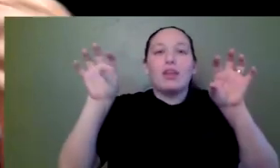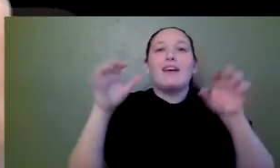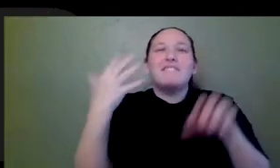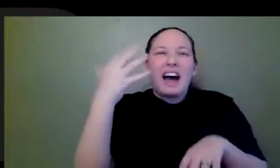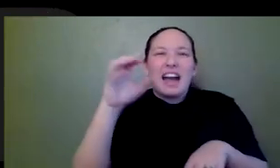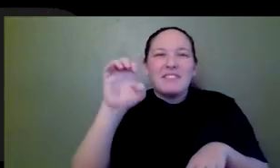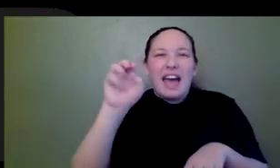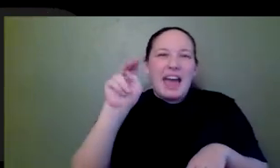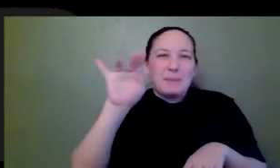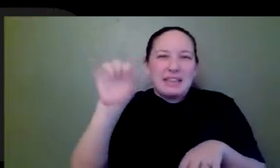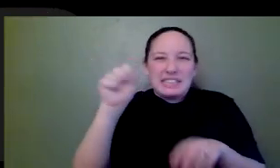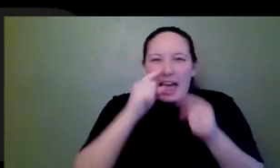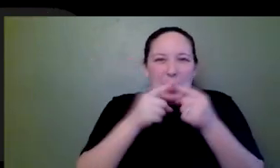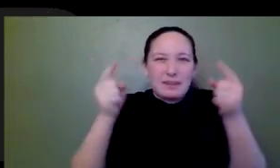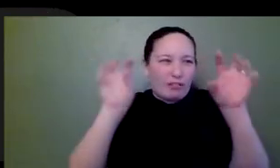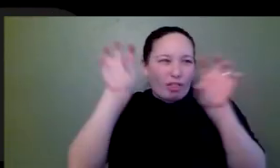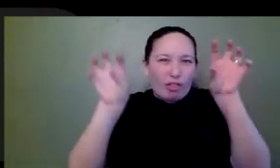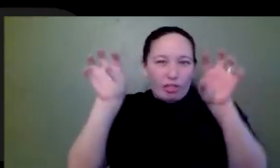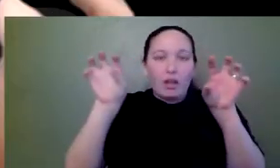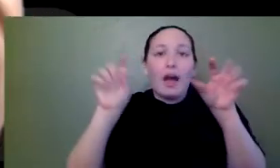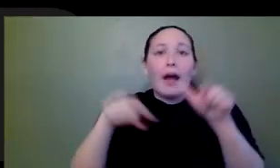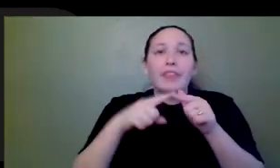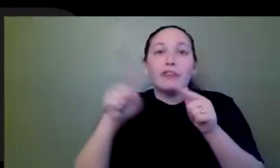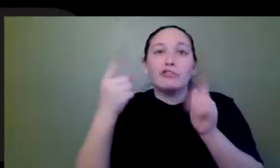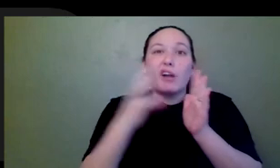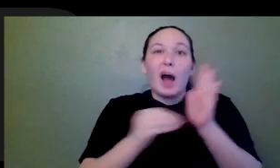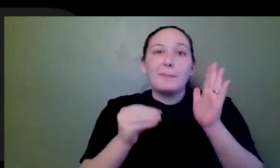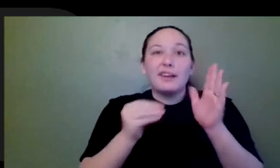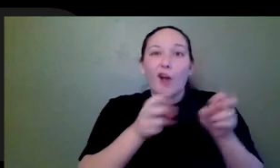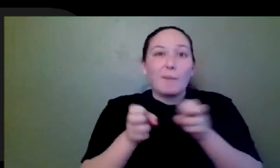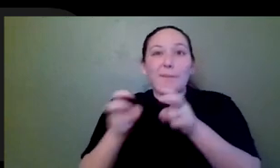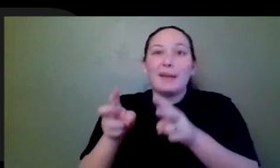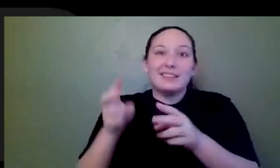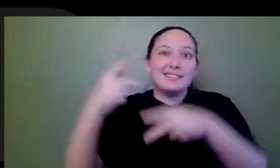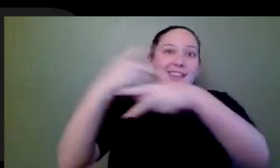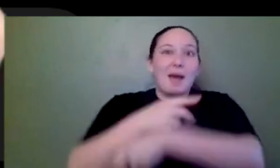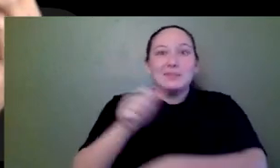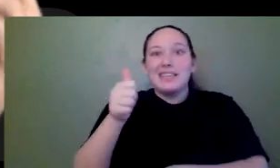But the moment is calling for five hundred and you got to make it work somehow. And like I just, just